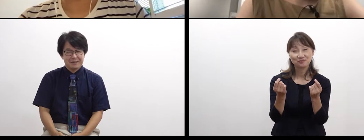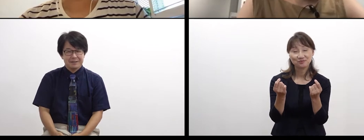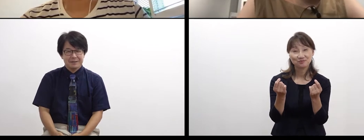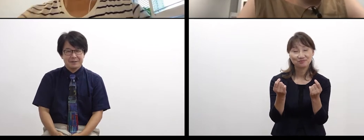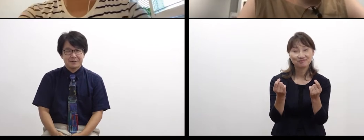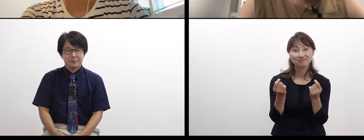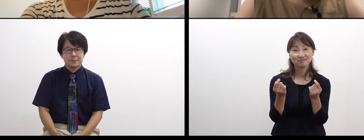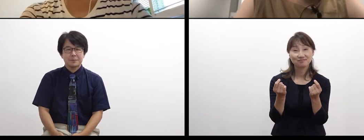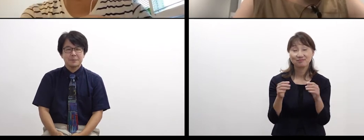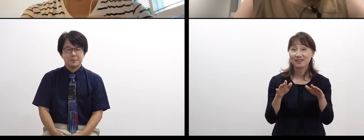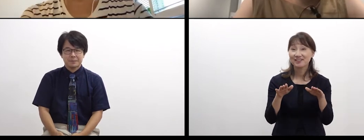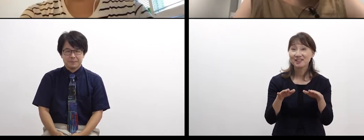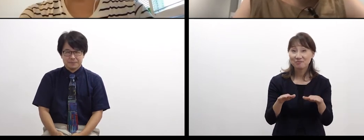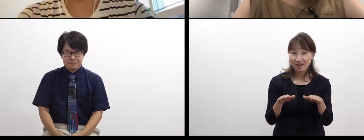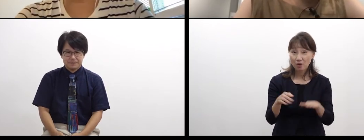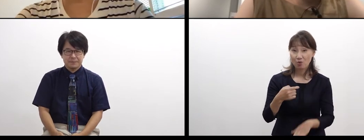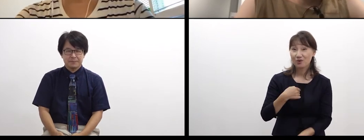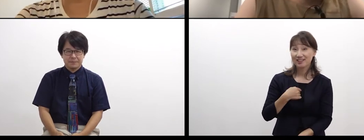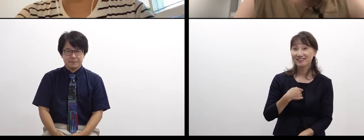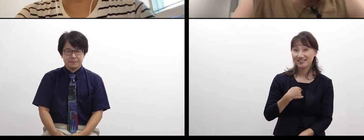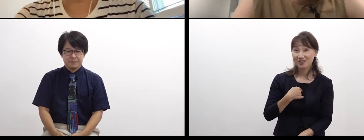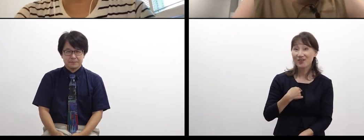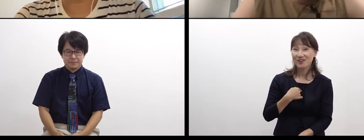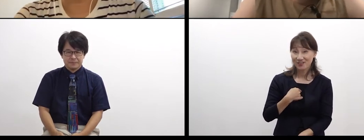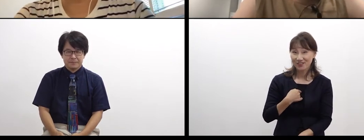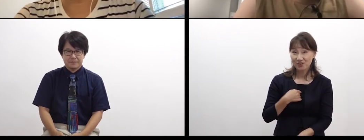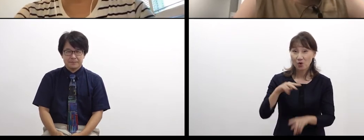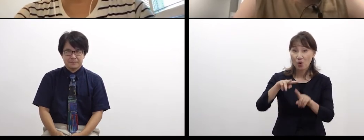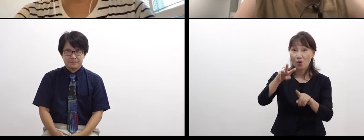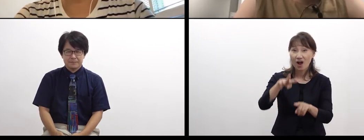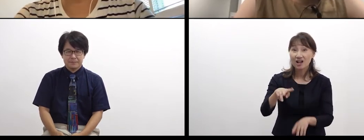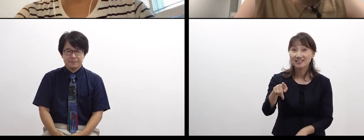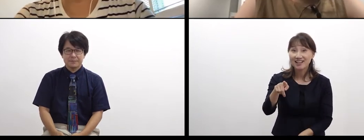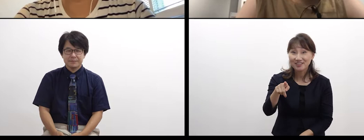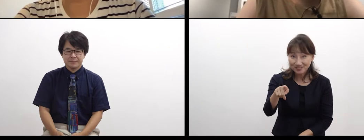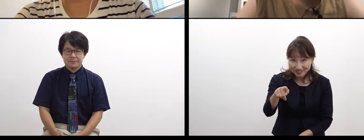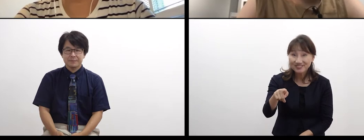2 translators are translating our talk